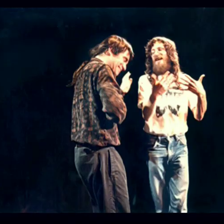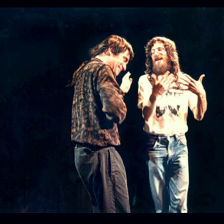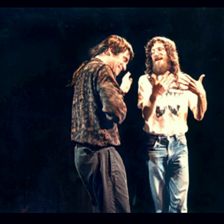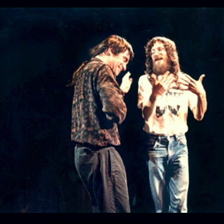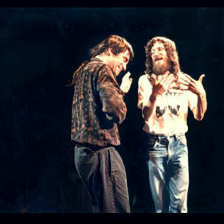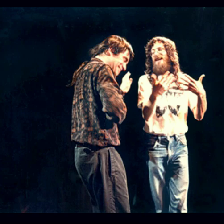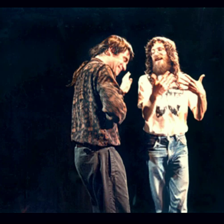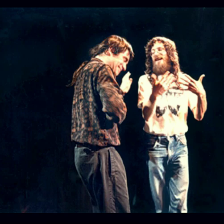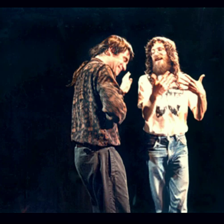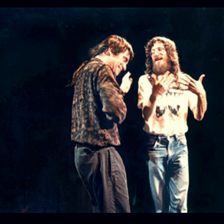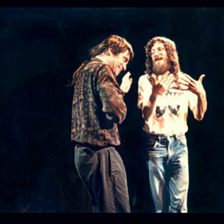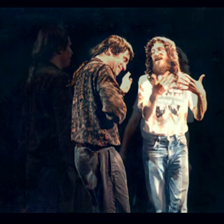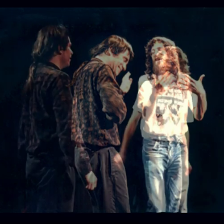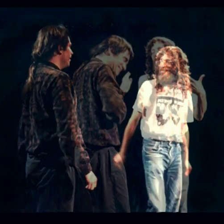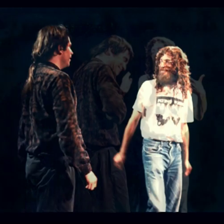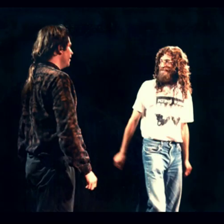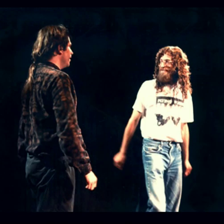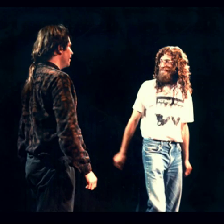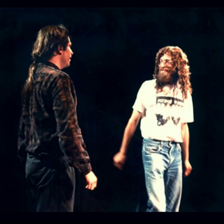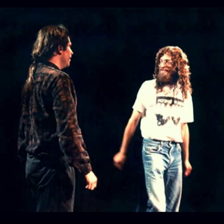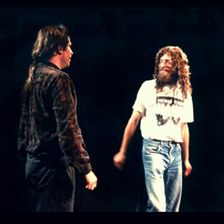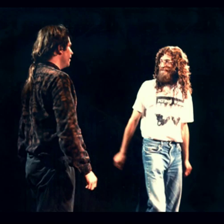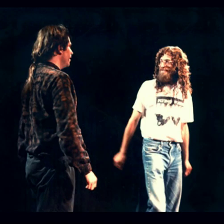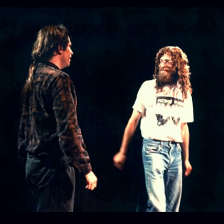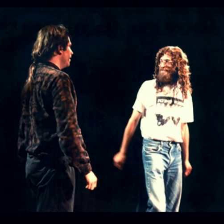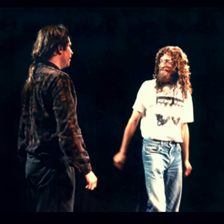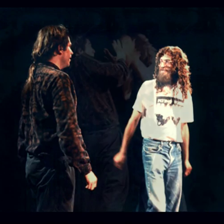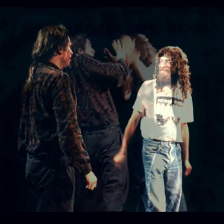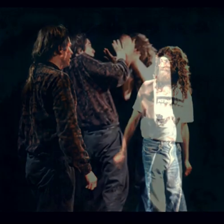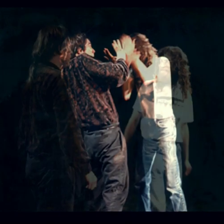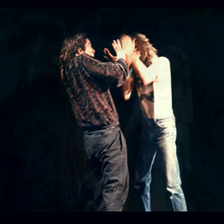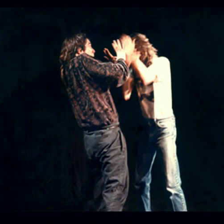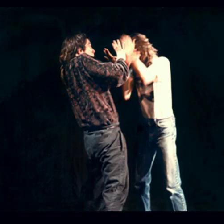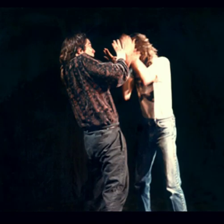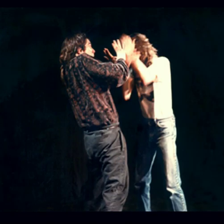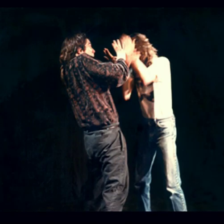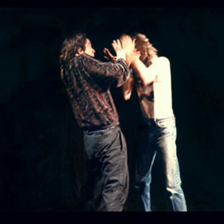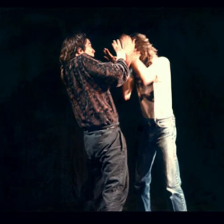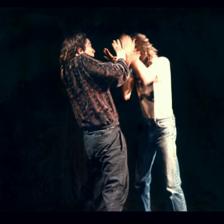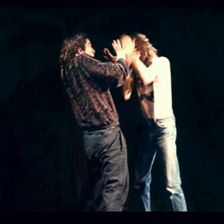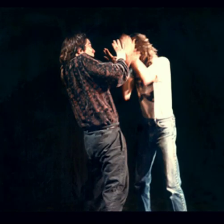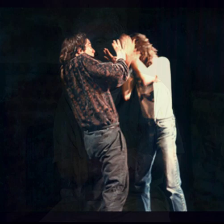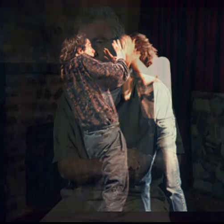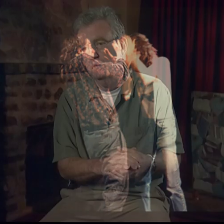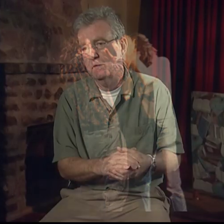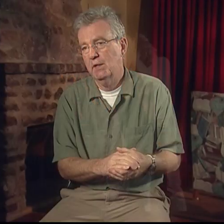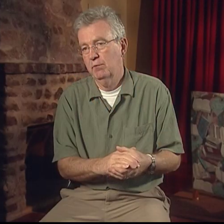And also, there is a kind of poetry that's grown up out of this,